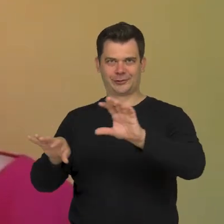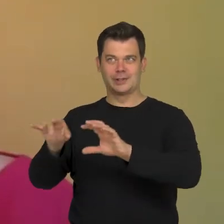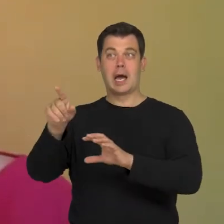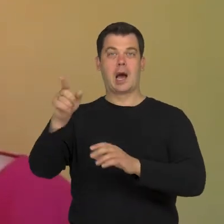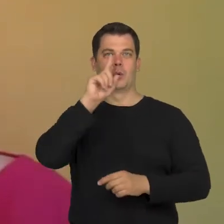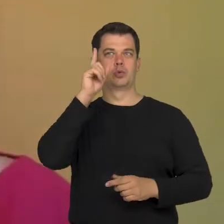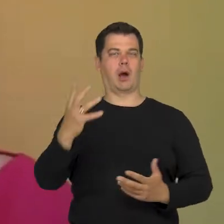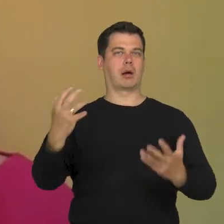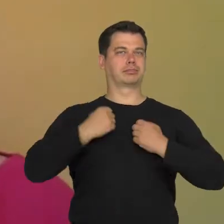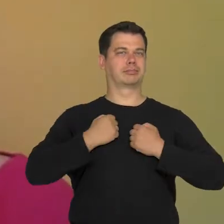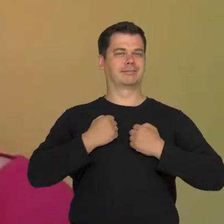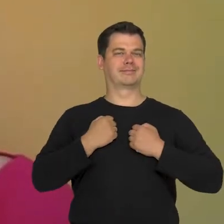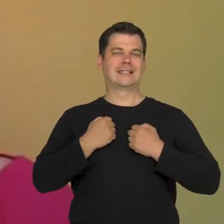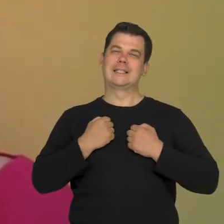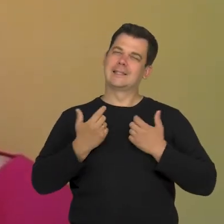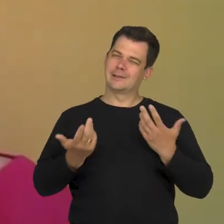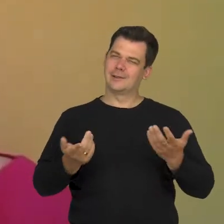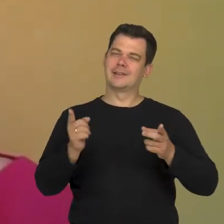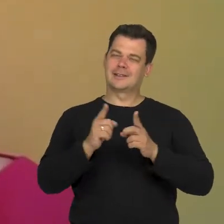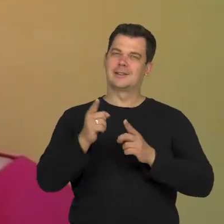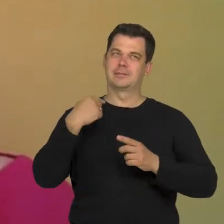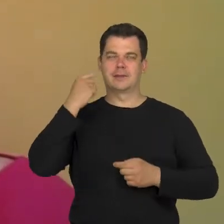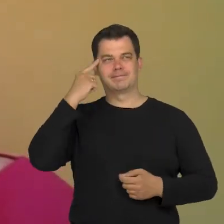For me, it's a sort of reflection on